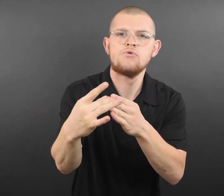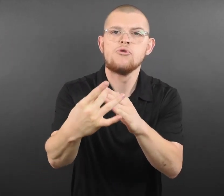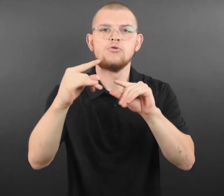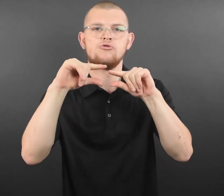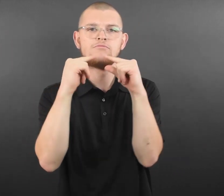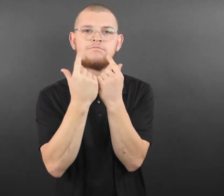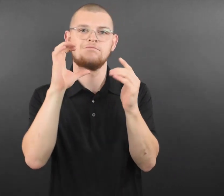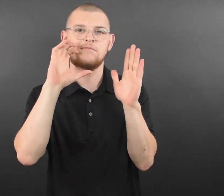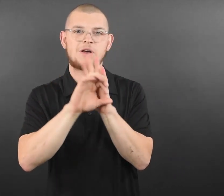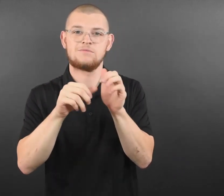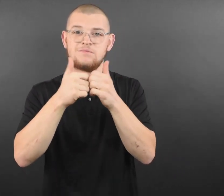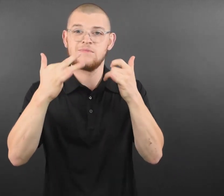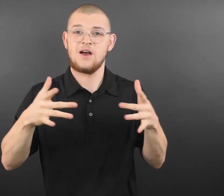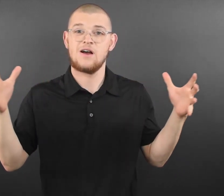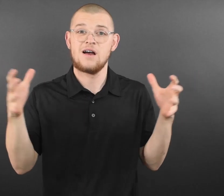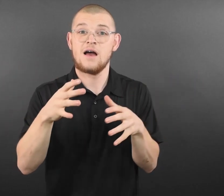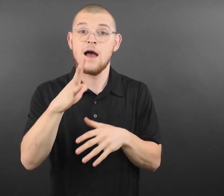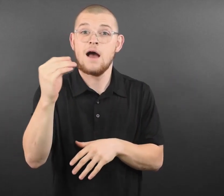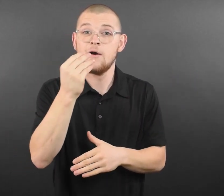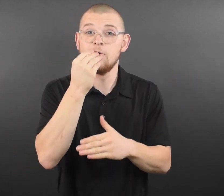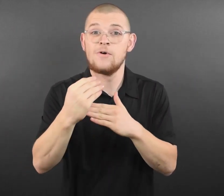players, and lunch with the team in the cafeteria.